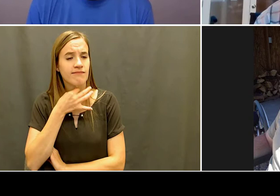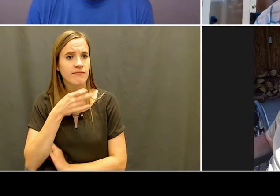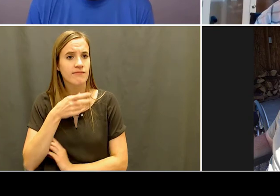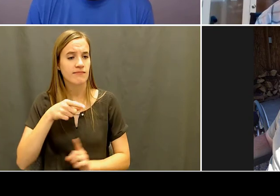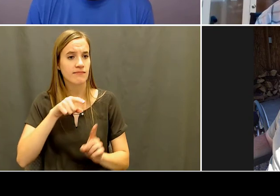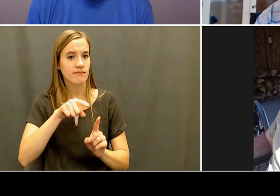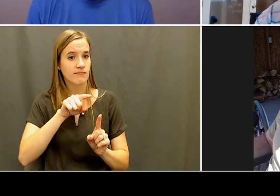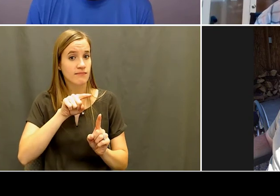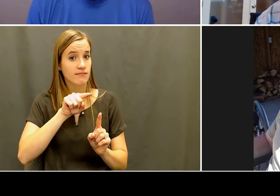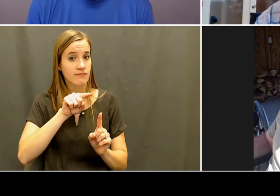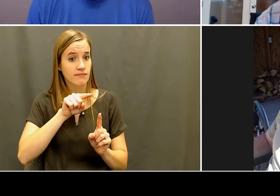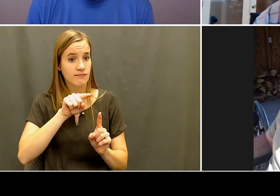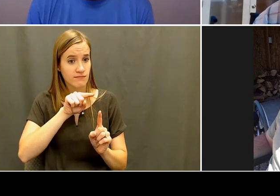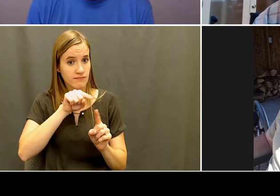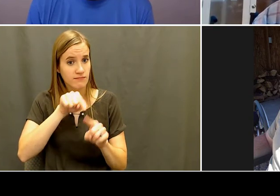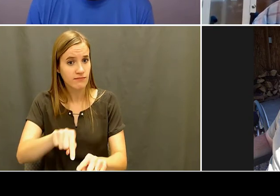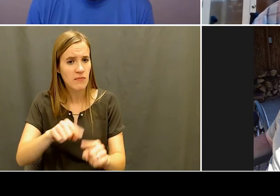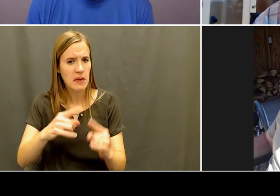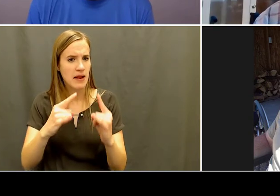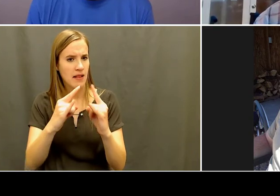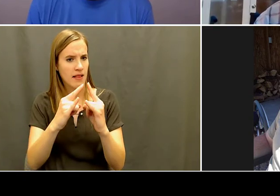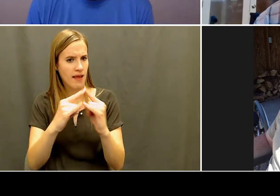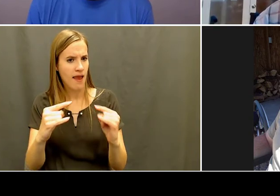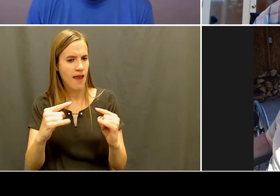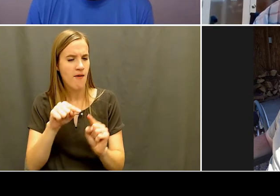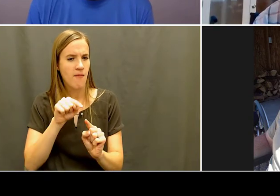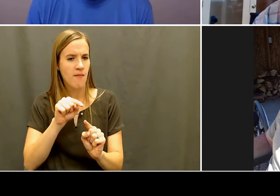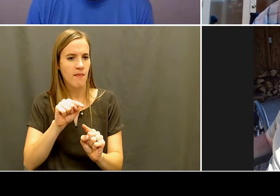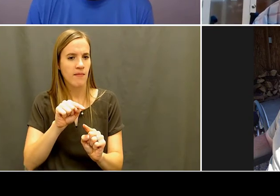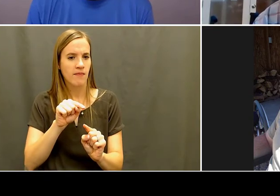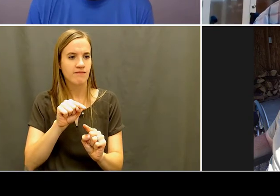how is that different from not being a camp or just being in